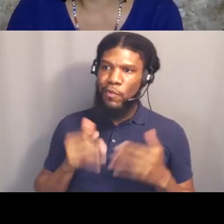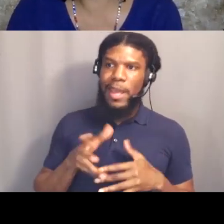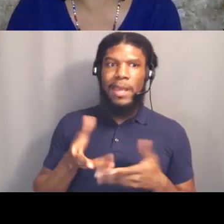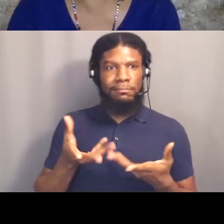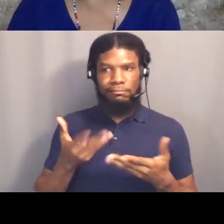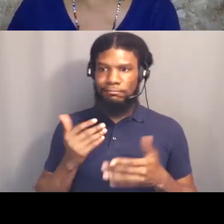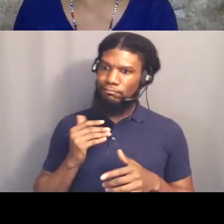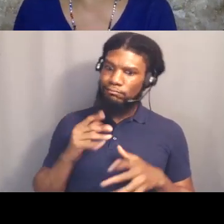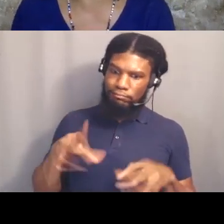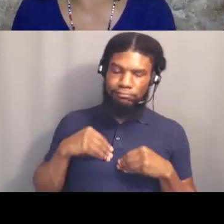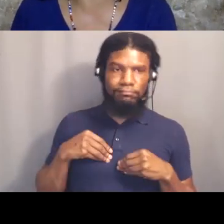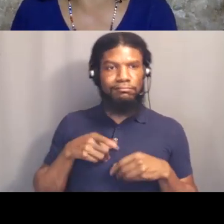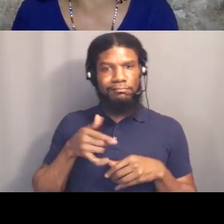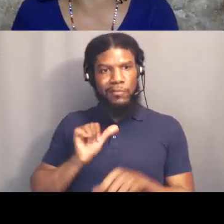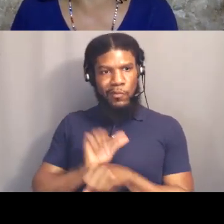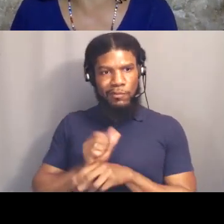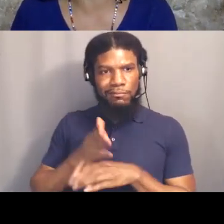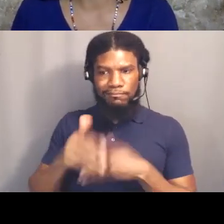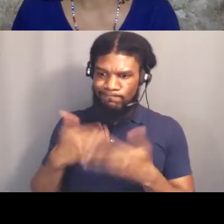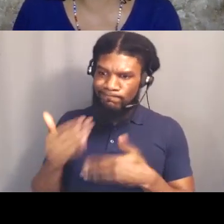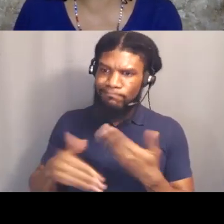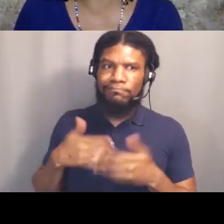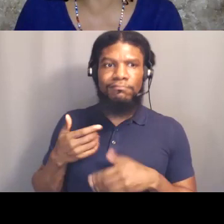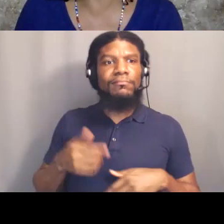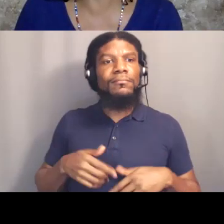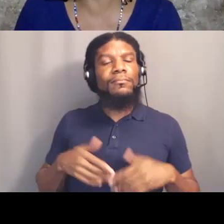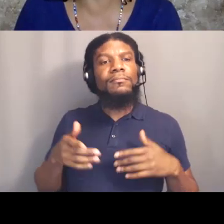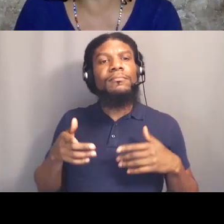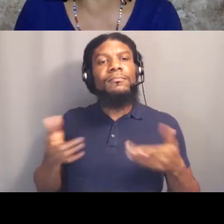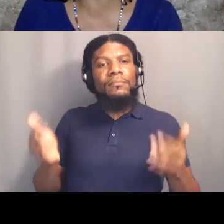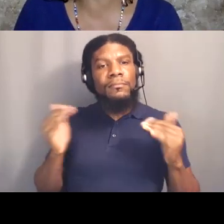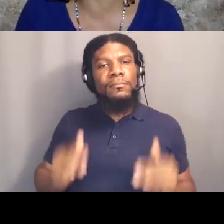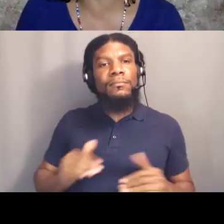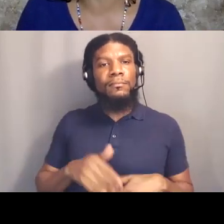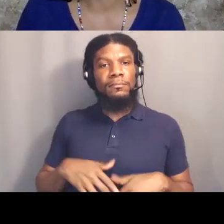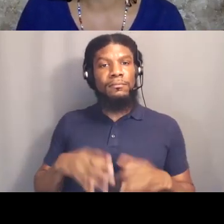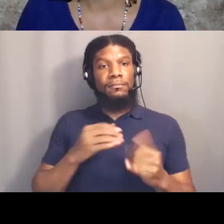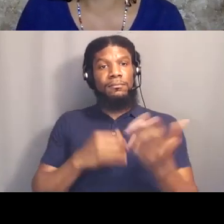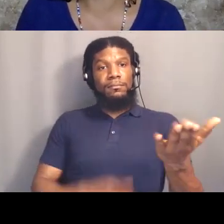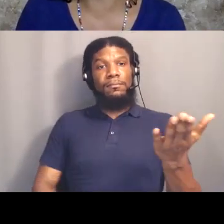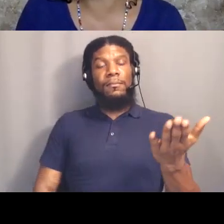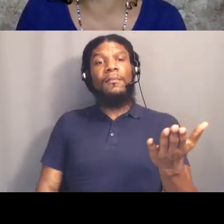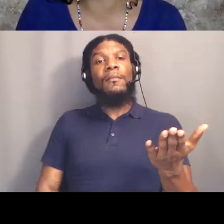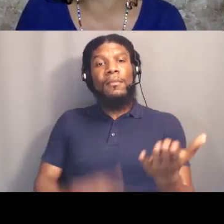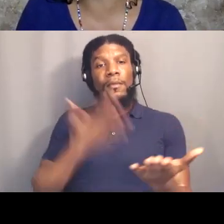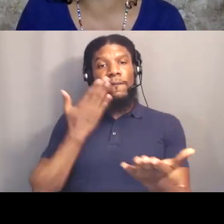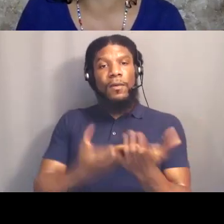And then verify Black owns, which means abolition, that other side of abolition.